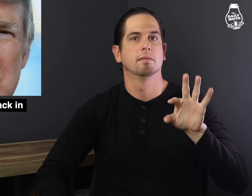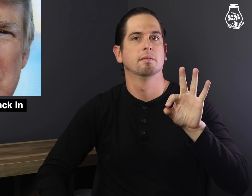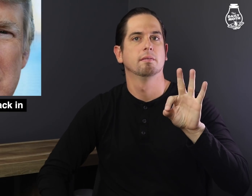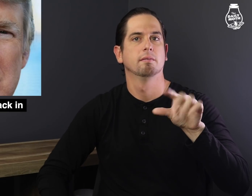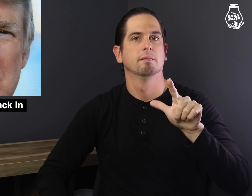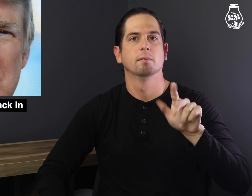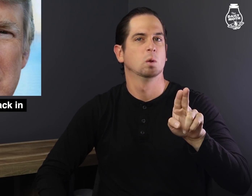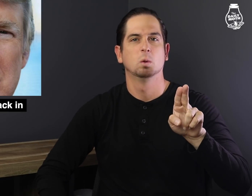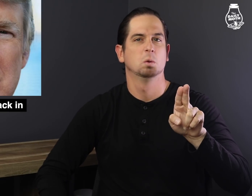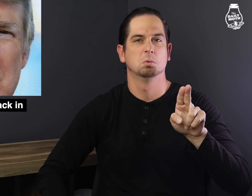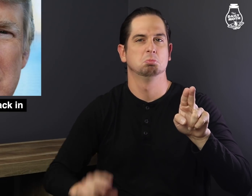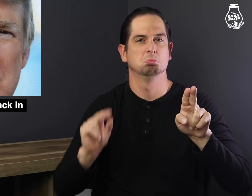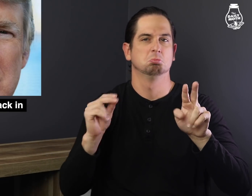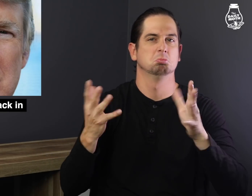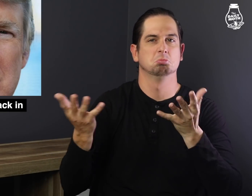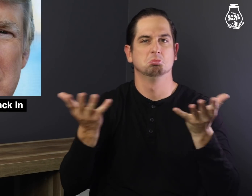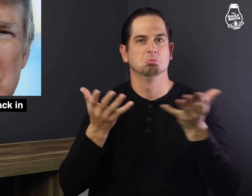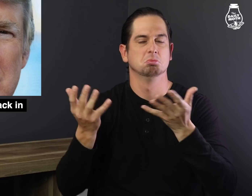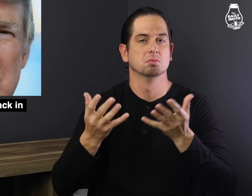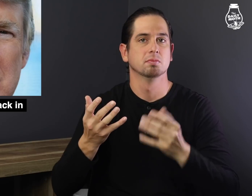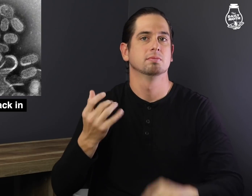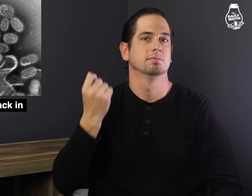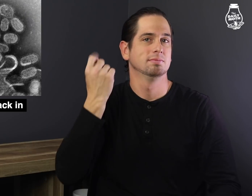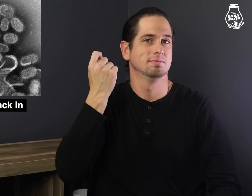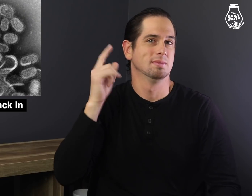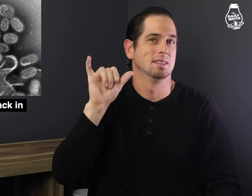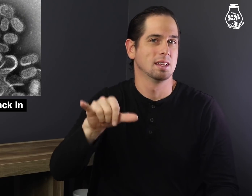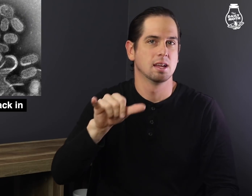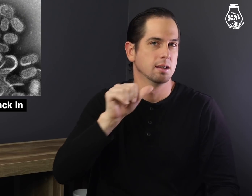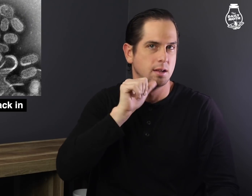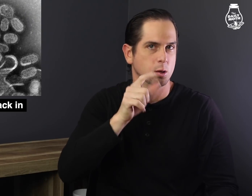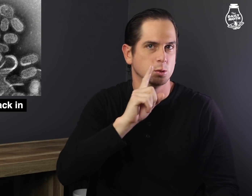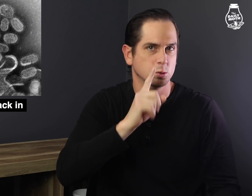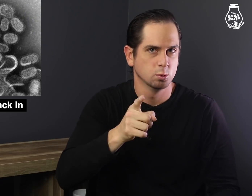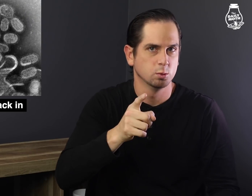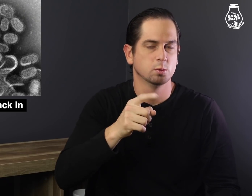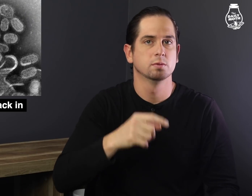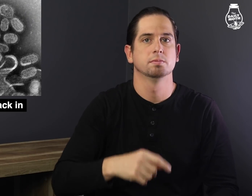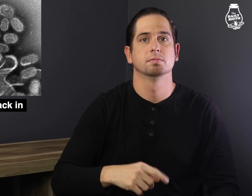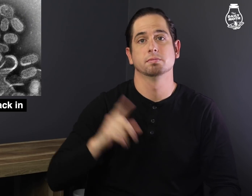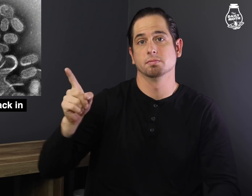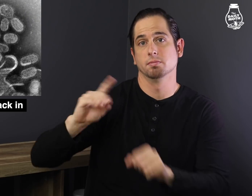the flu, which is not true.